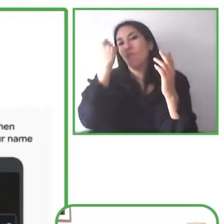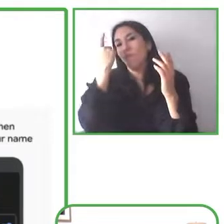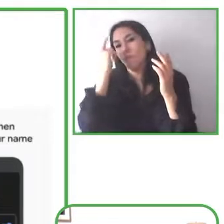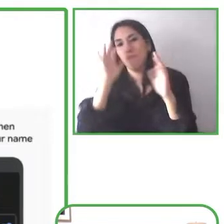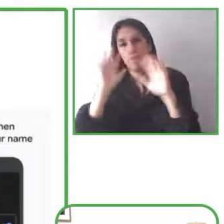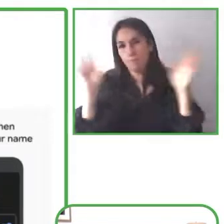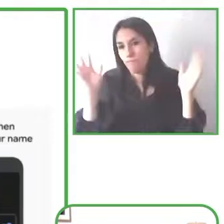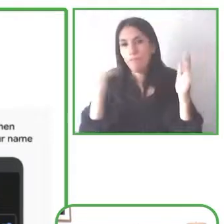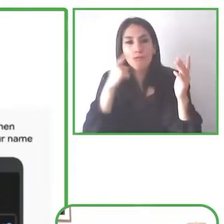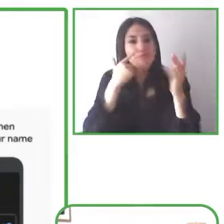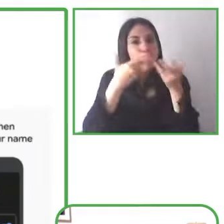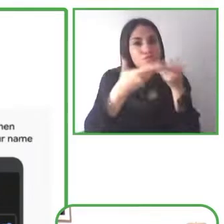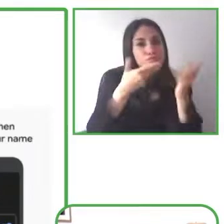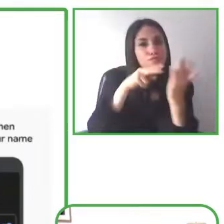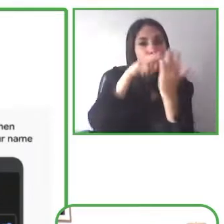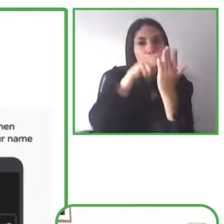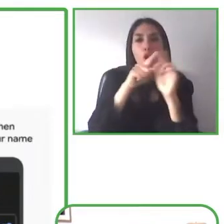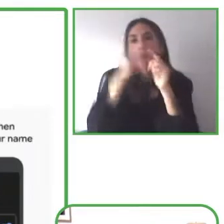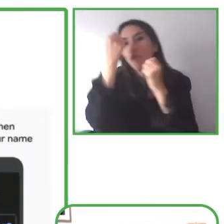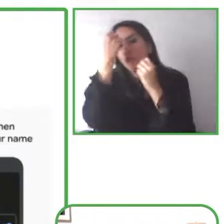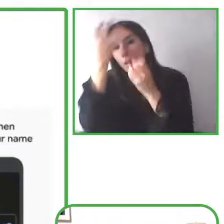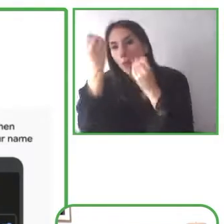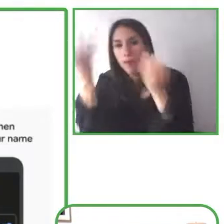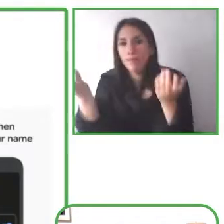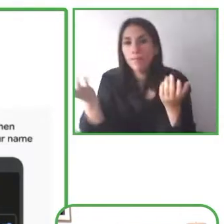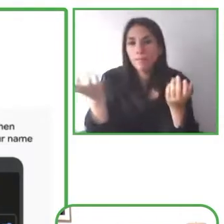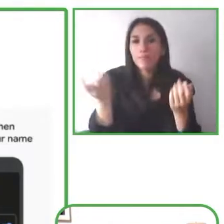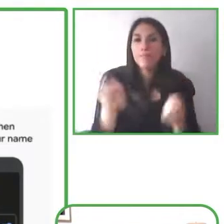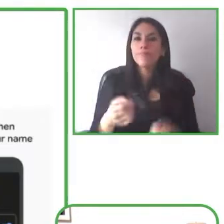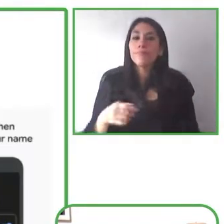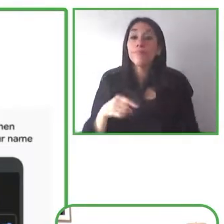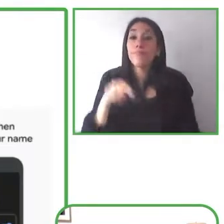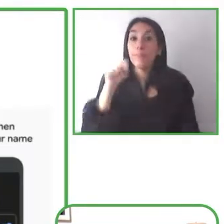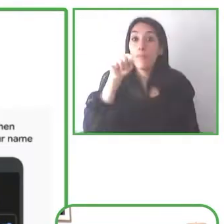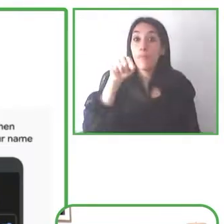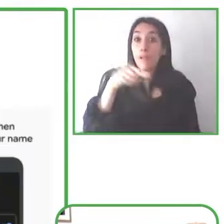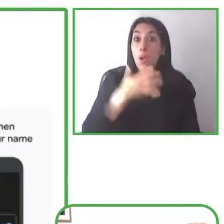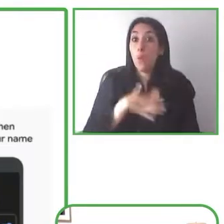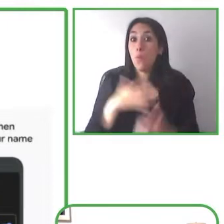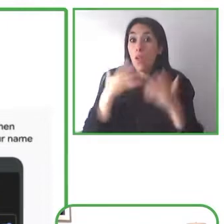So, the notifications can make you aware of important situations like things like a fire